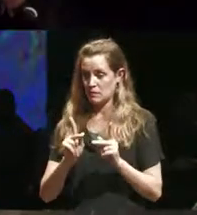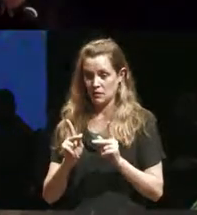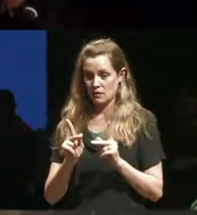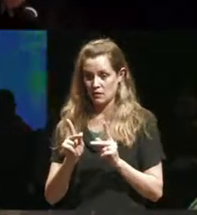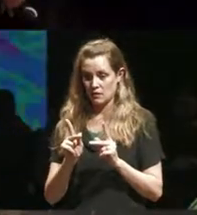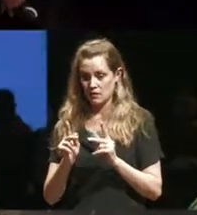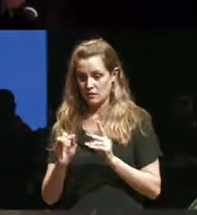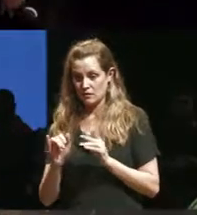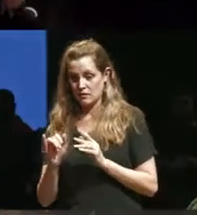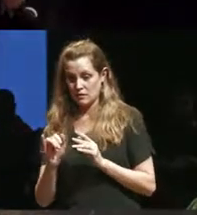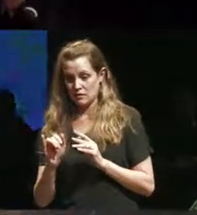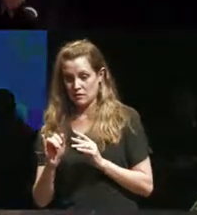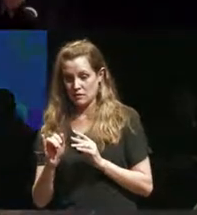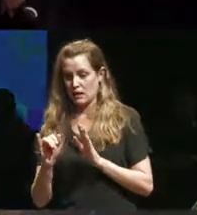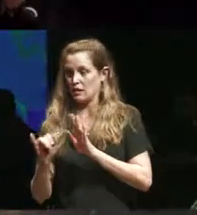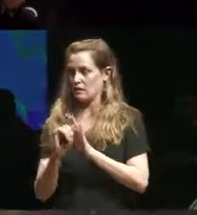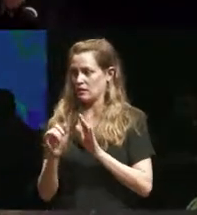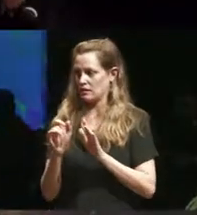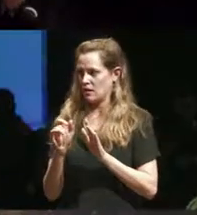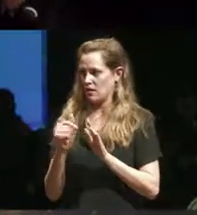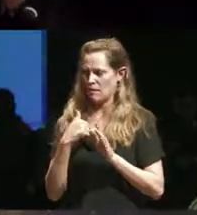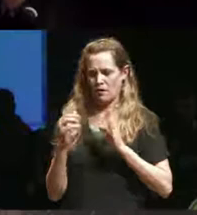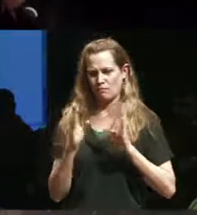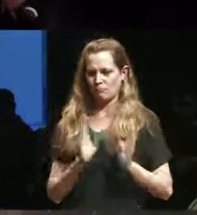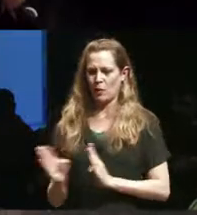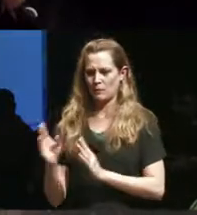that I'm a crappy teacher like actually it's kind of the opposite people think